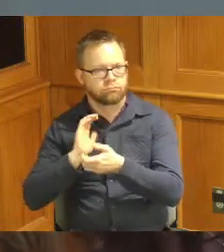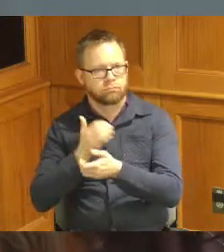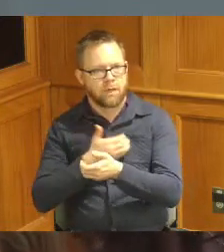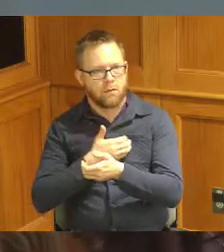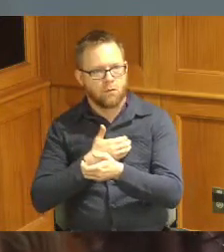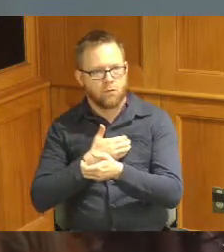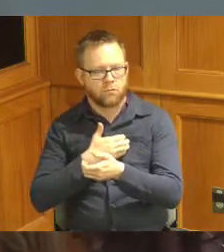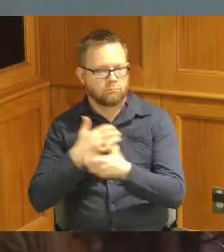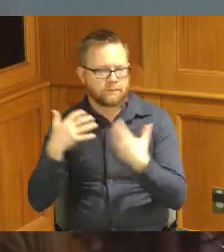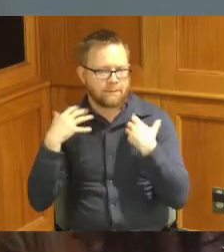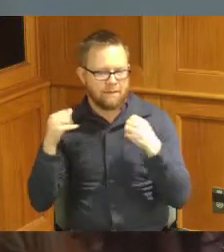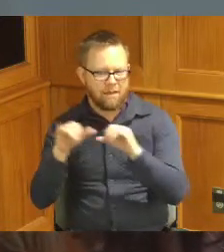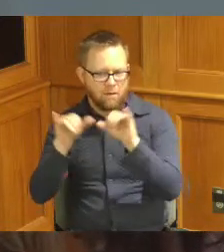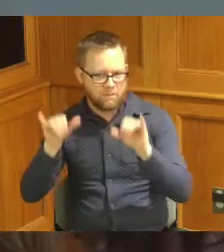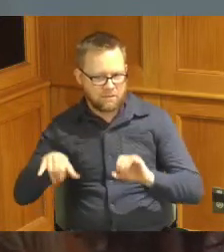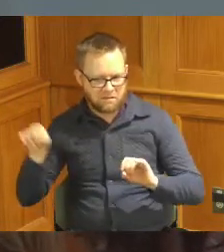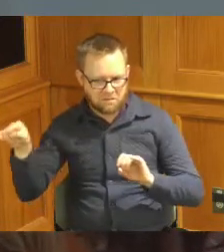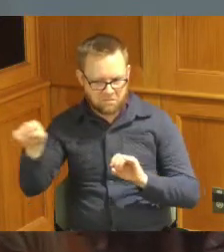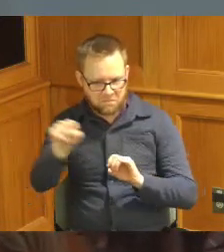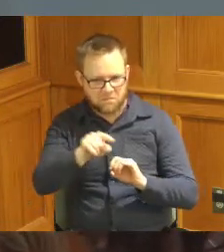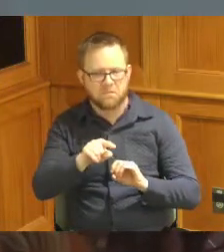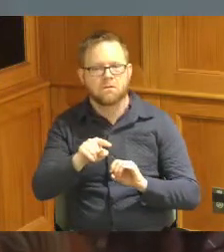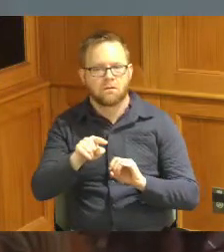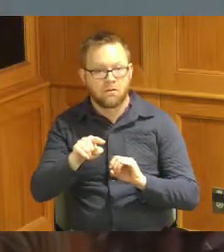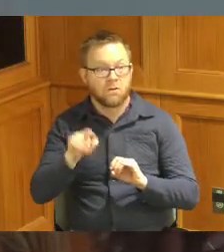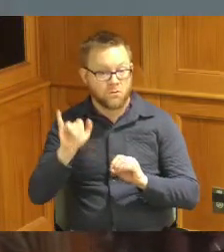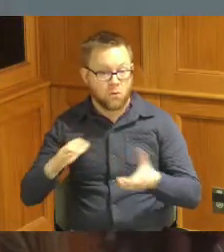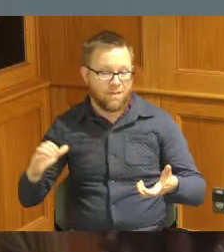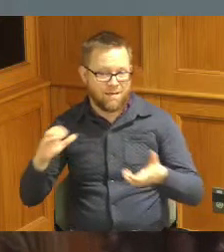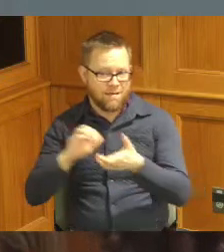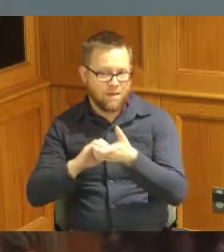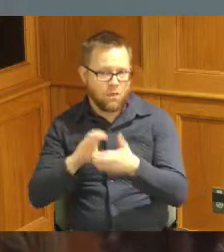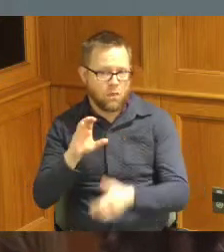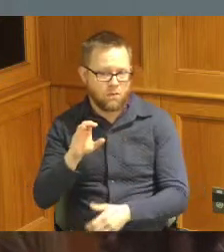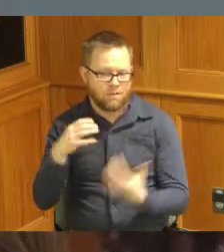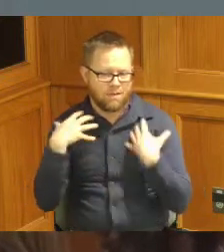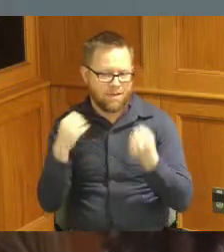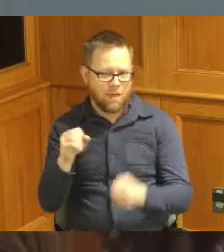systems and those Partners working with the health collaborative and not only do